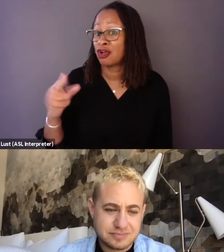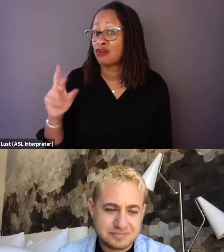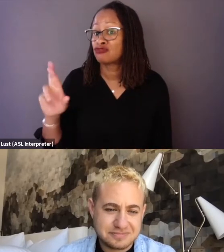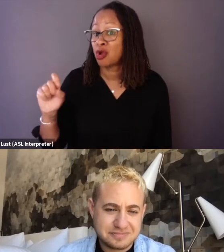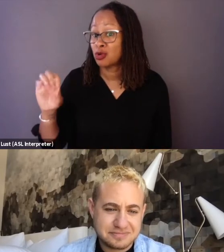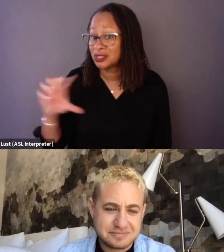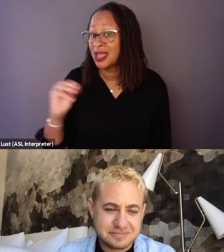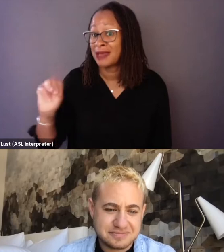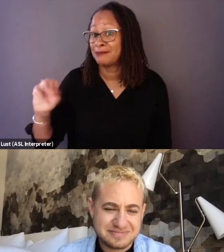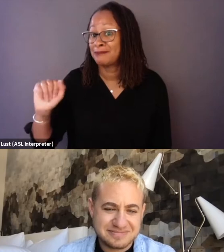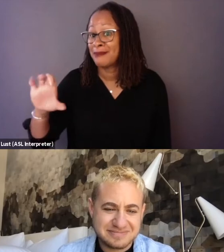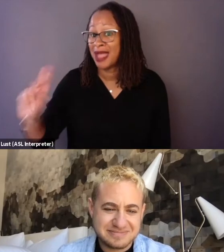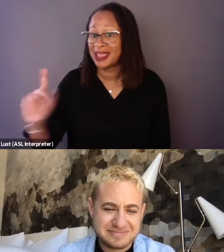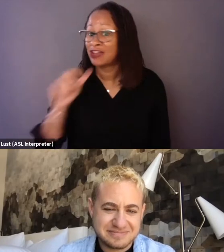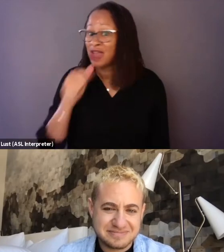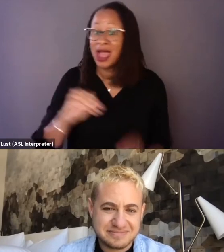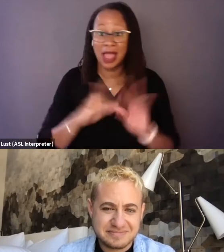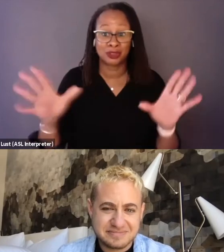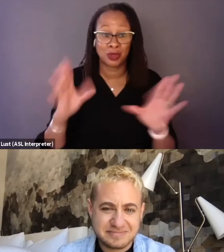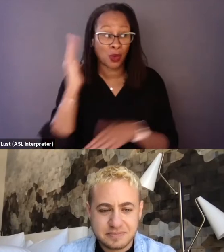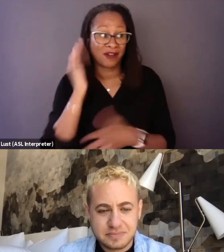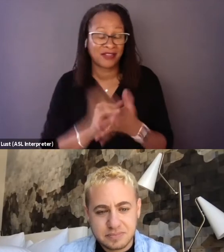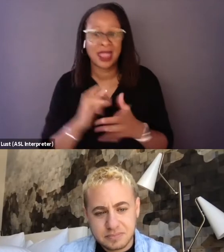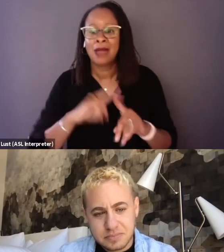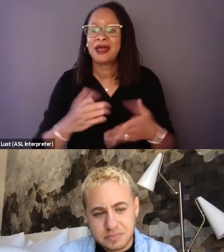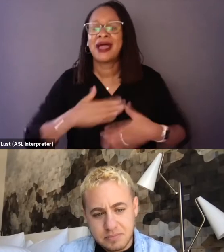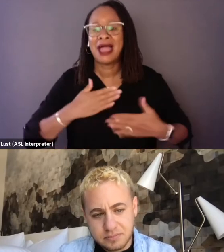I think they were just really happy to share their stories, which was really authentic, and you can see that too.